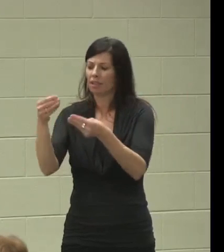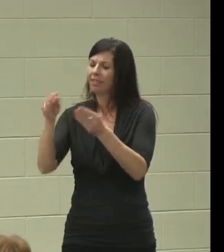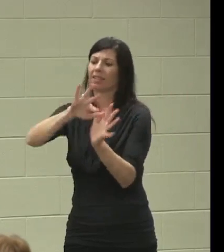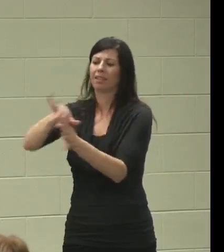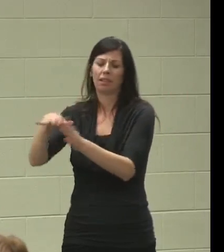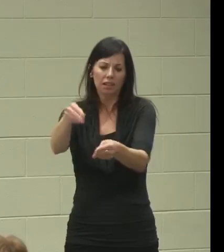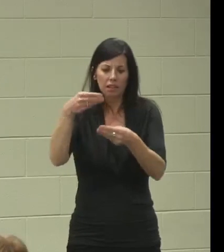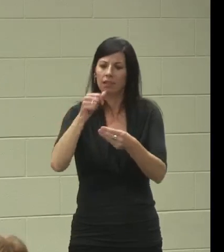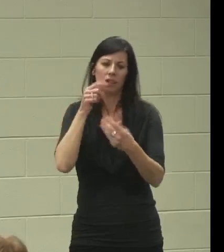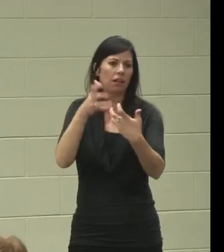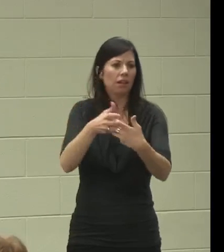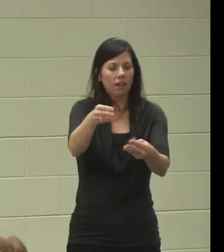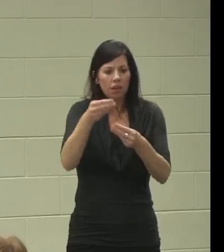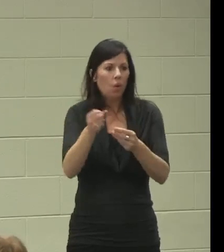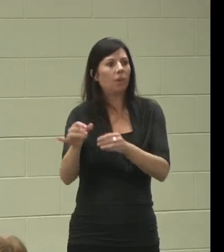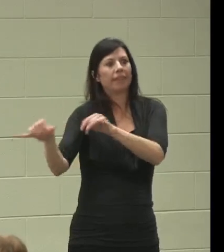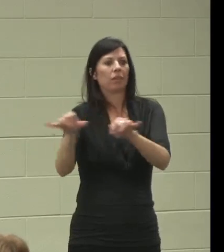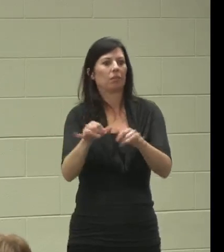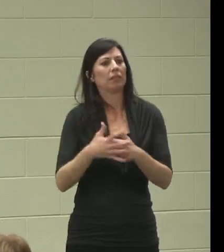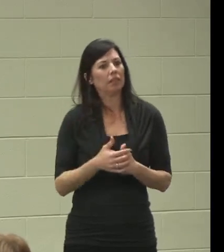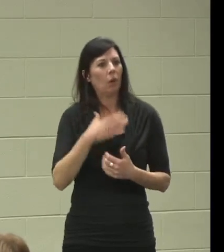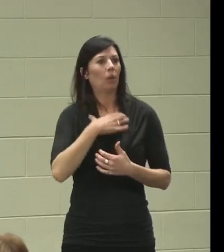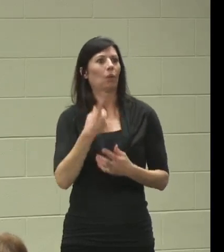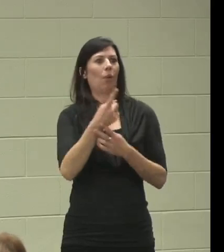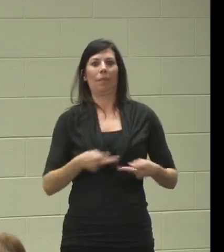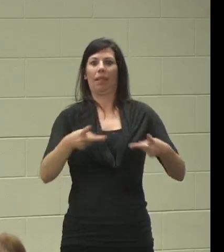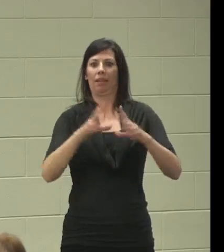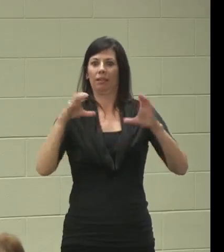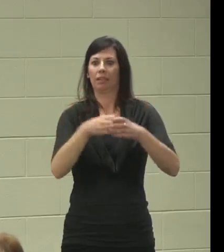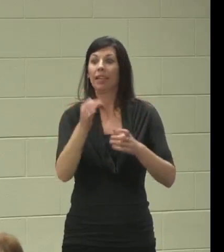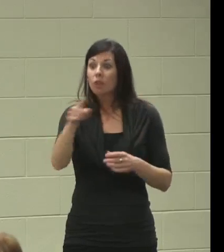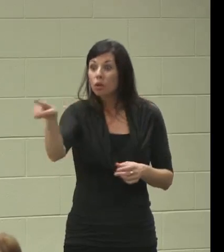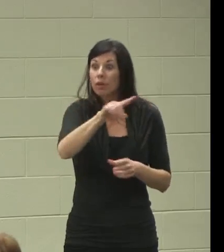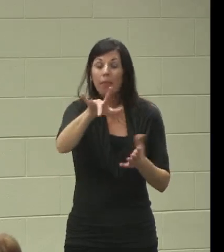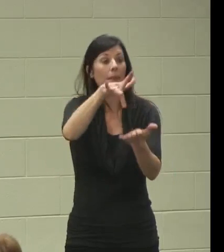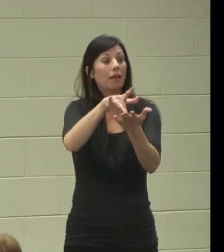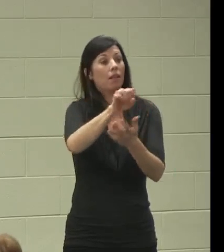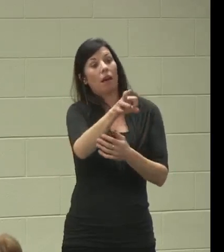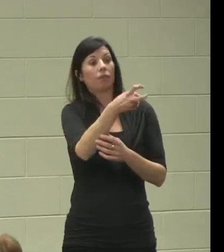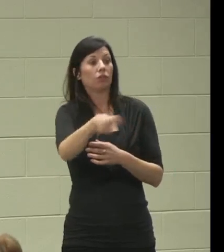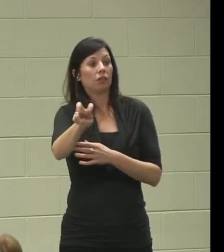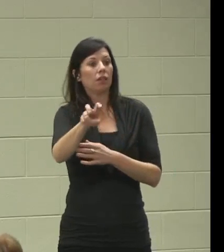is relevant. If you're in the middle of transitions and you're coming out of it just ask as many questions